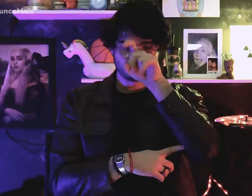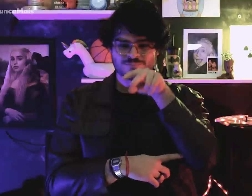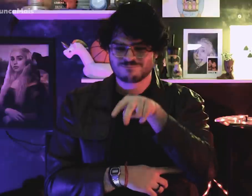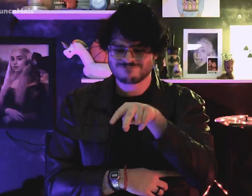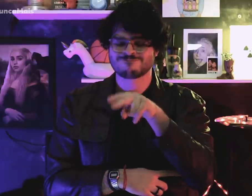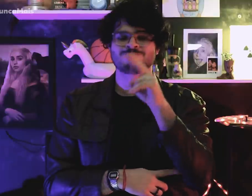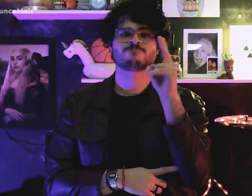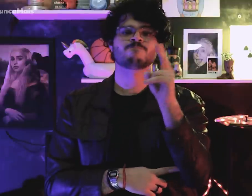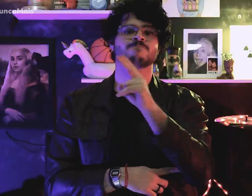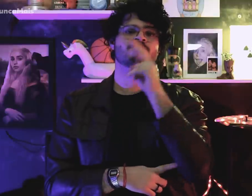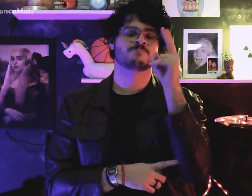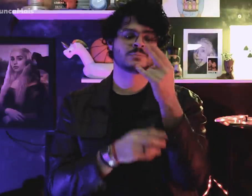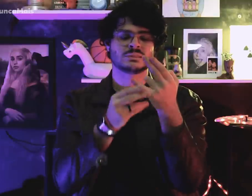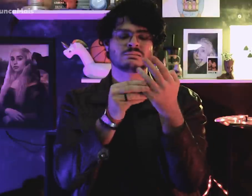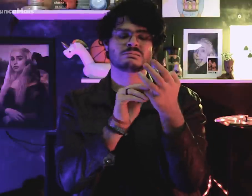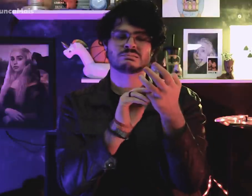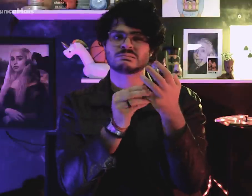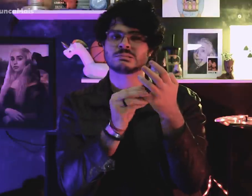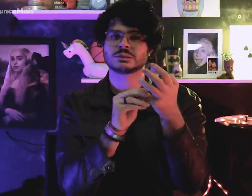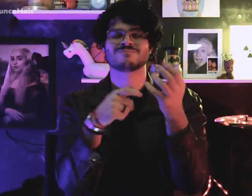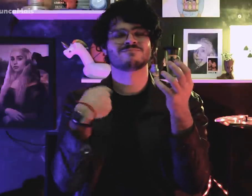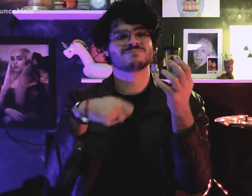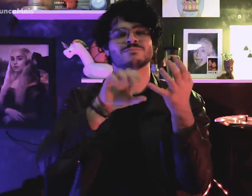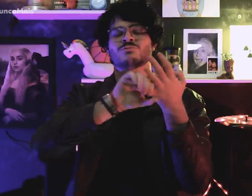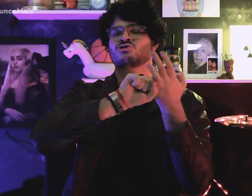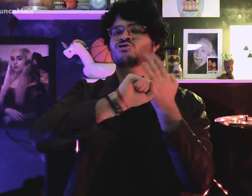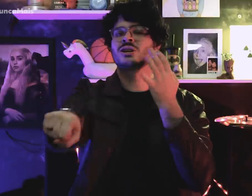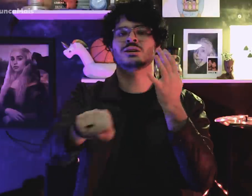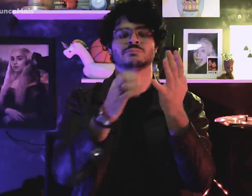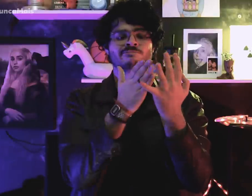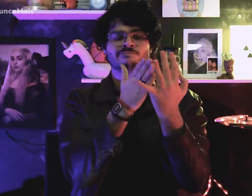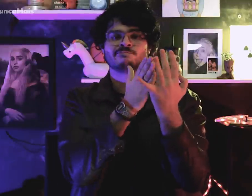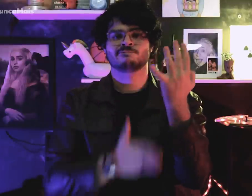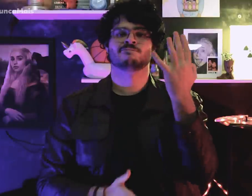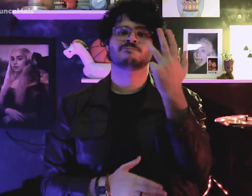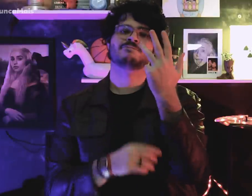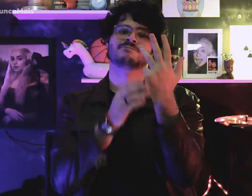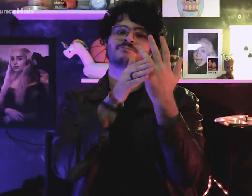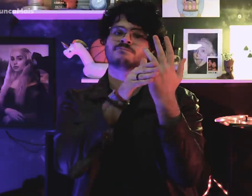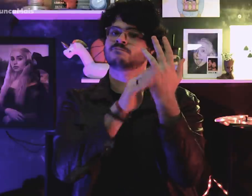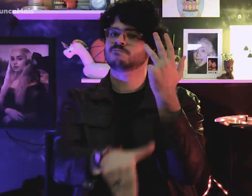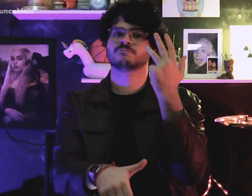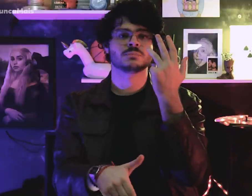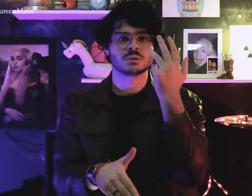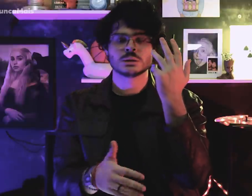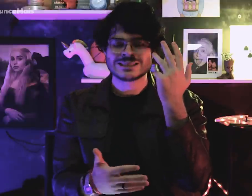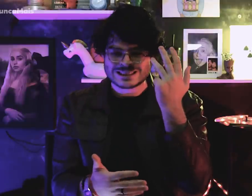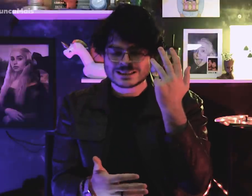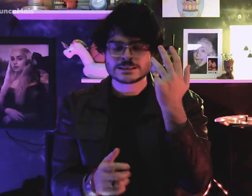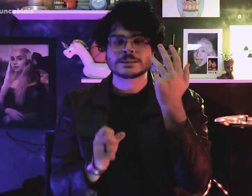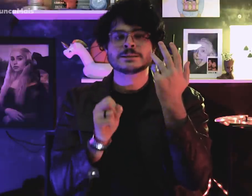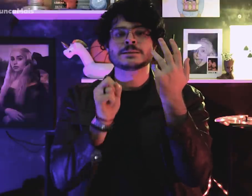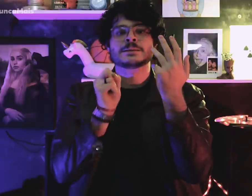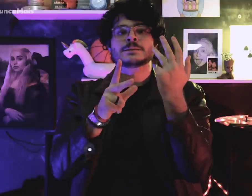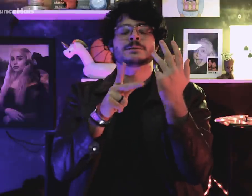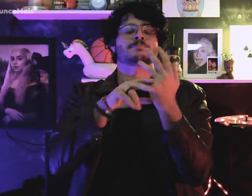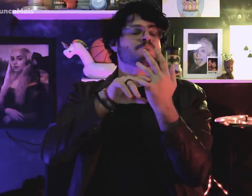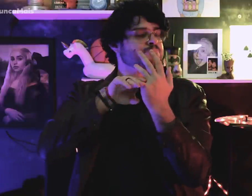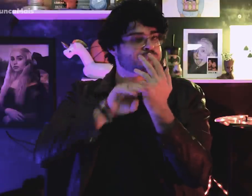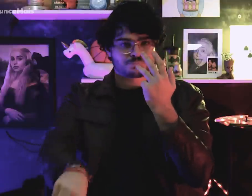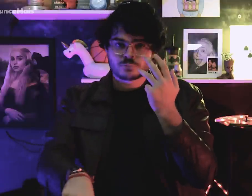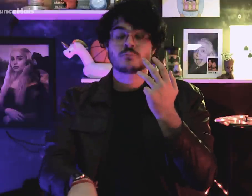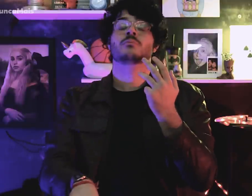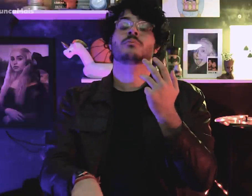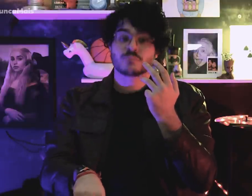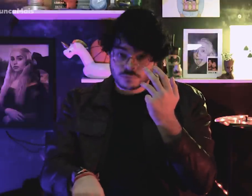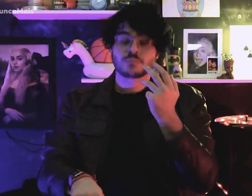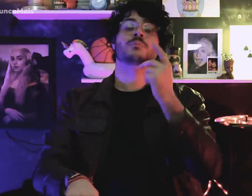They had to amputate the little finger rest,